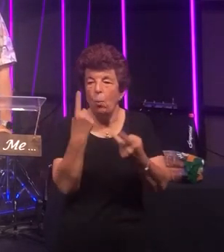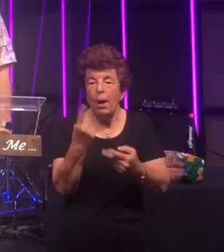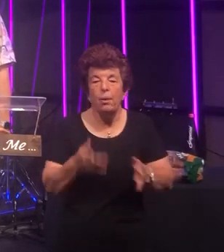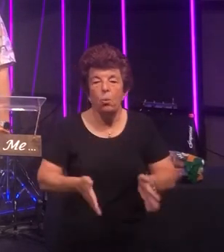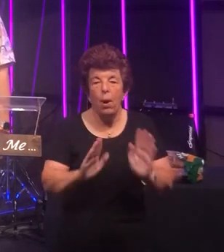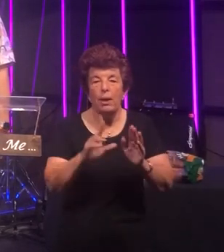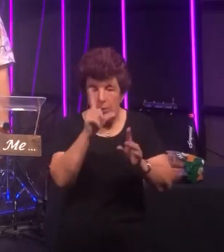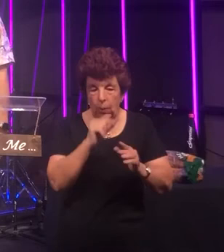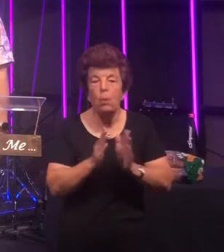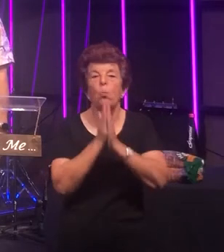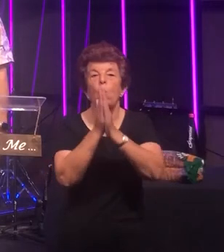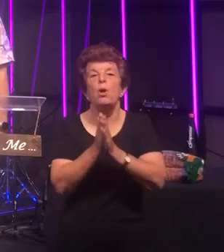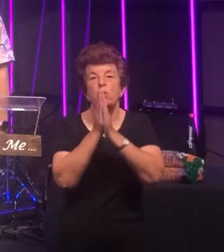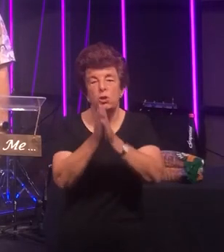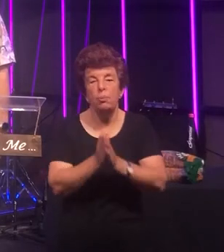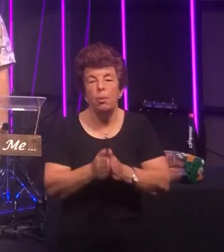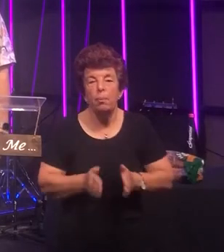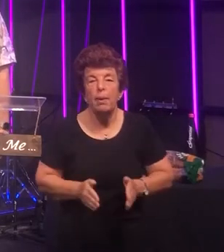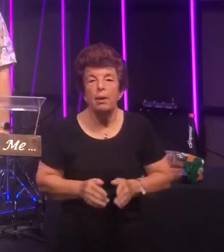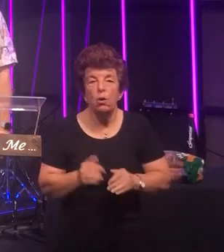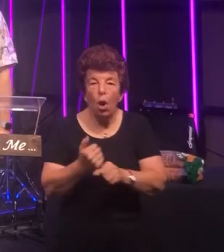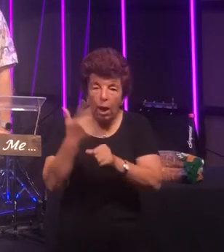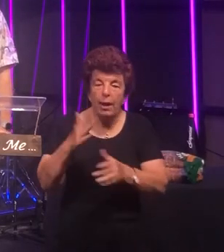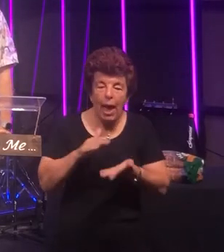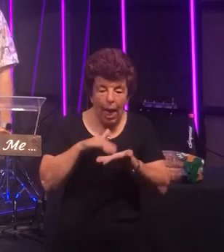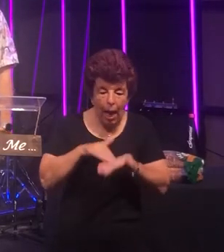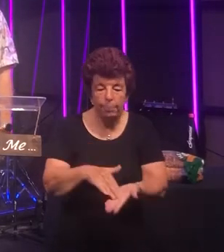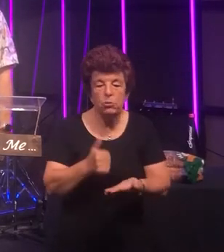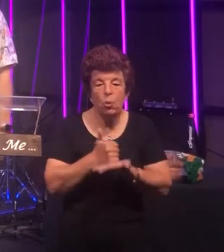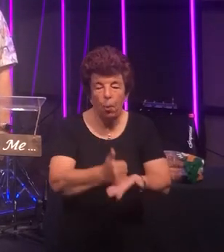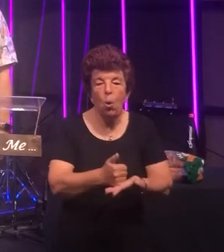worship God in our giving helps support the work of the gospel here in this